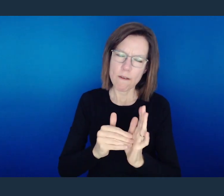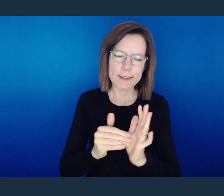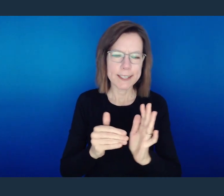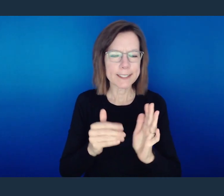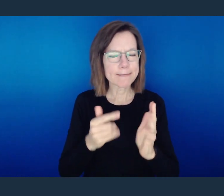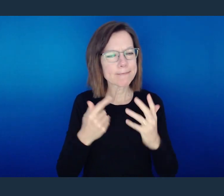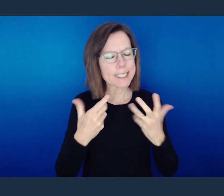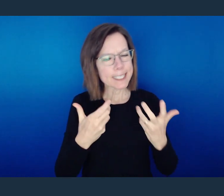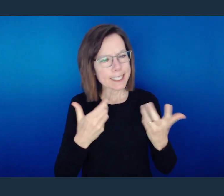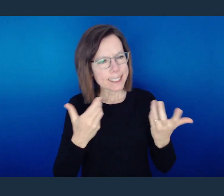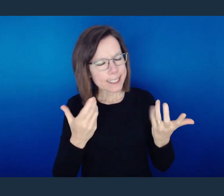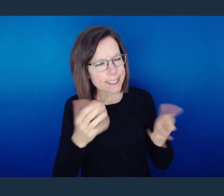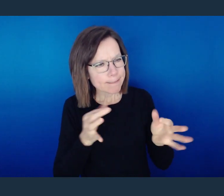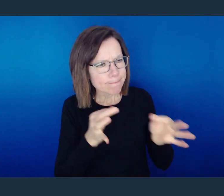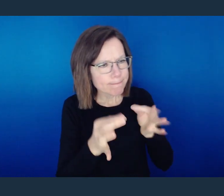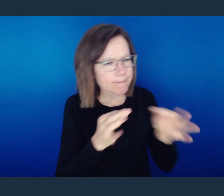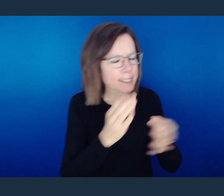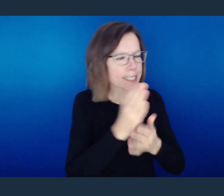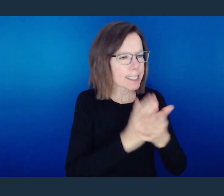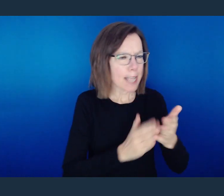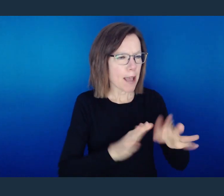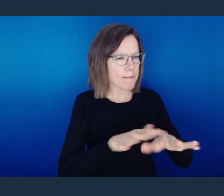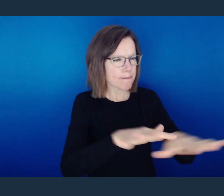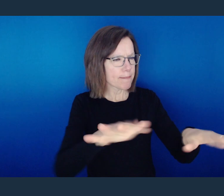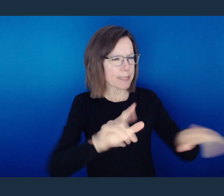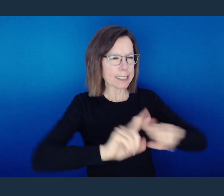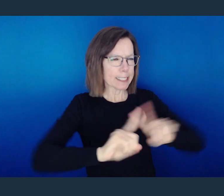of his letters is dealing with a divergence of ideology.